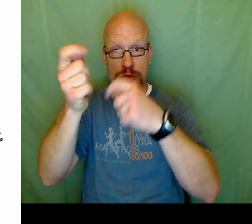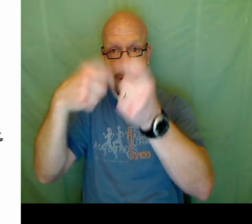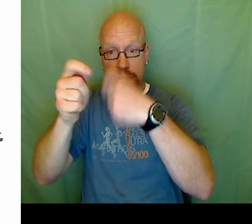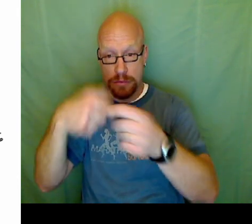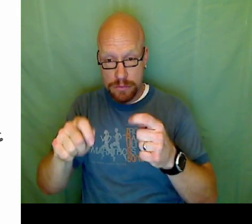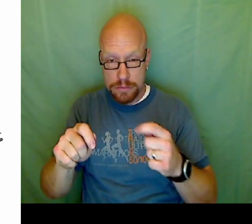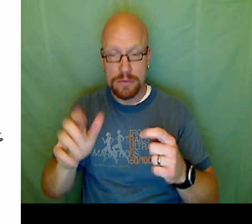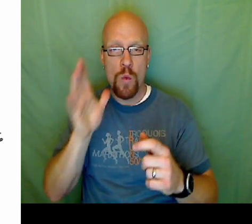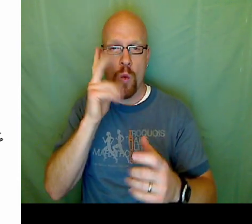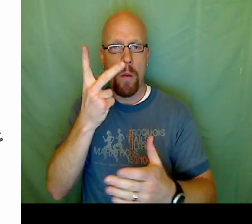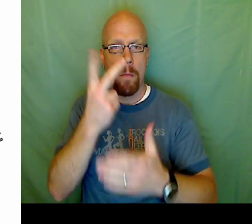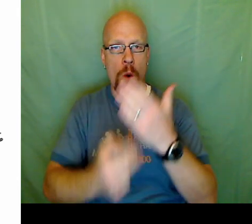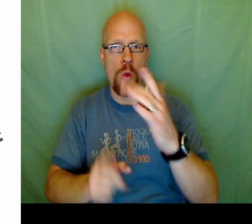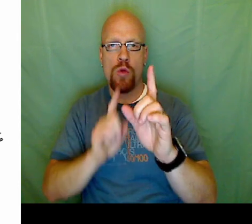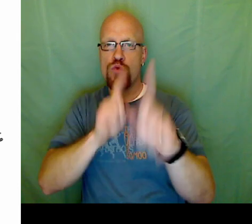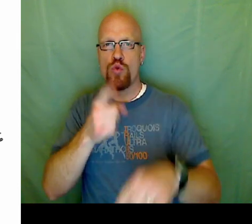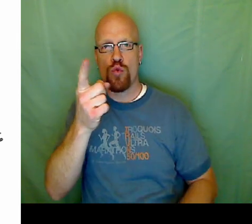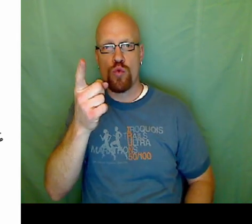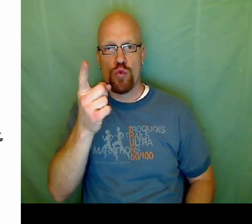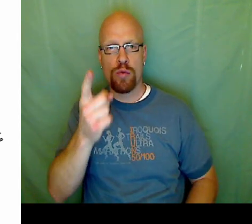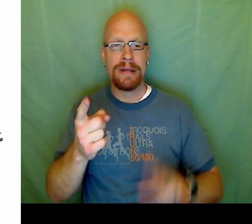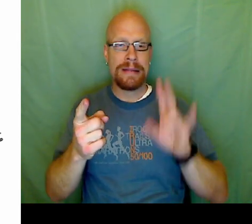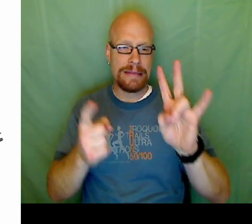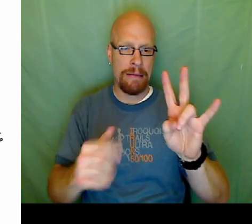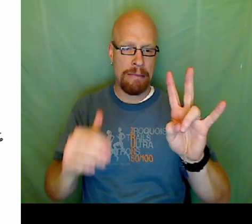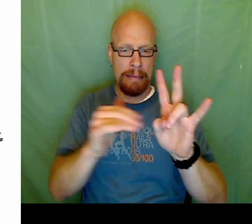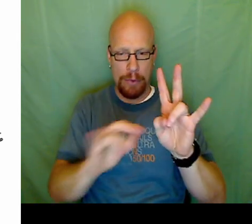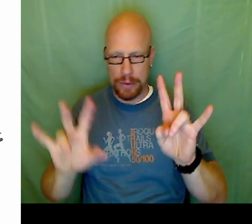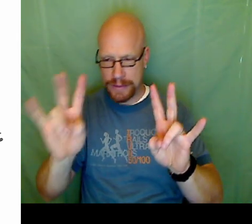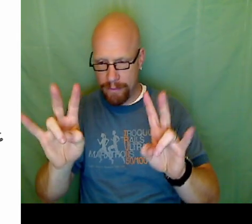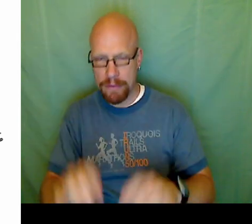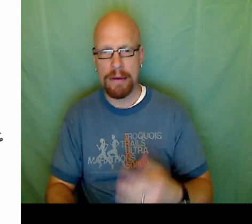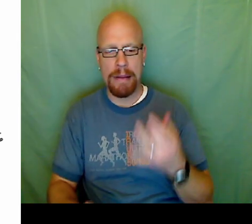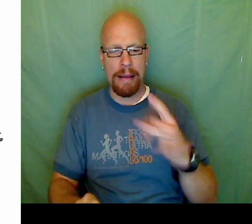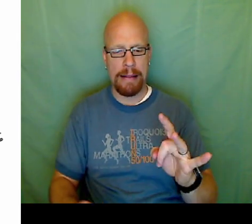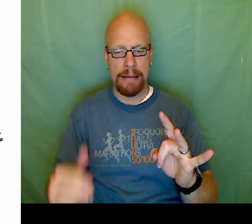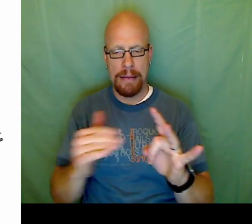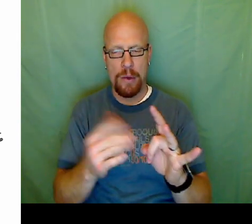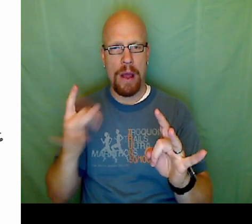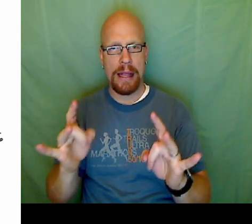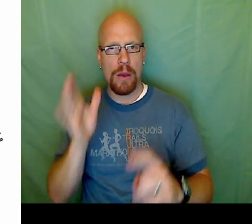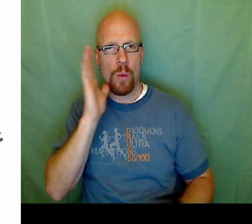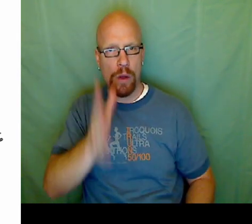If we replaced X and Y in the values in both equations we would get 2 true statements.